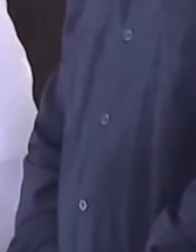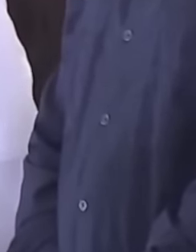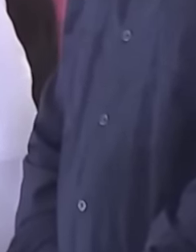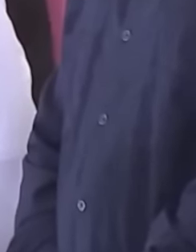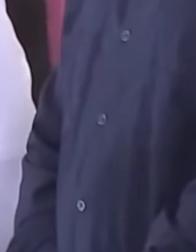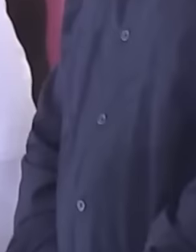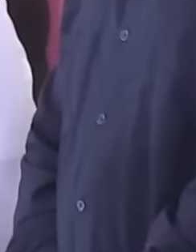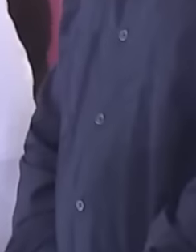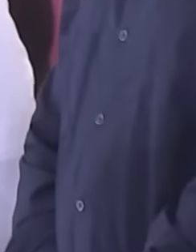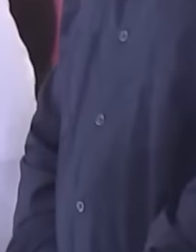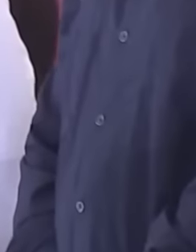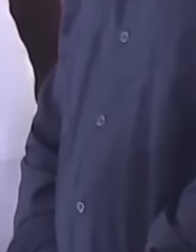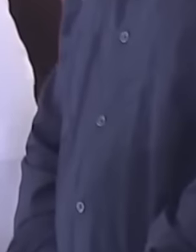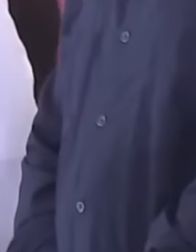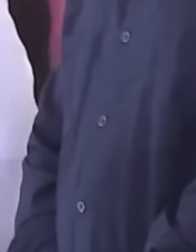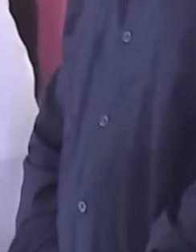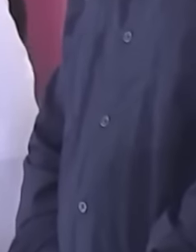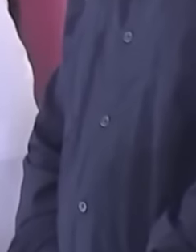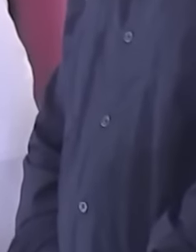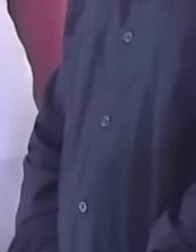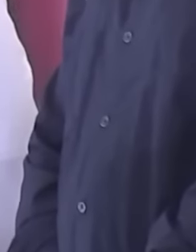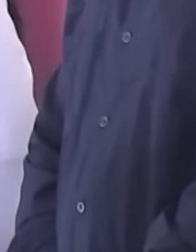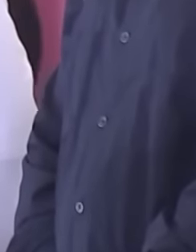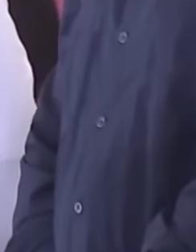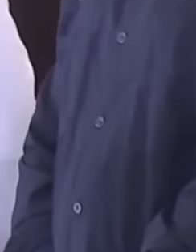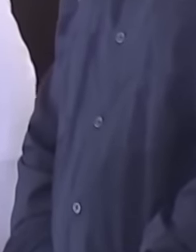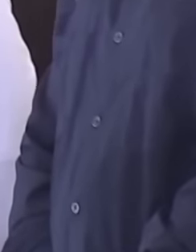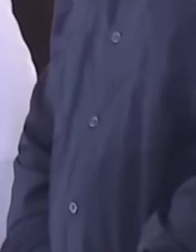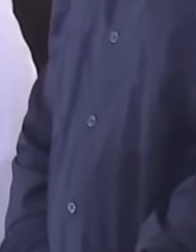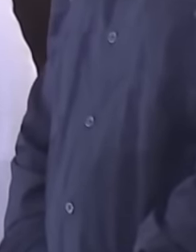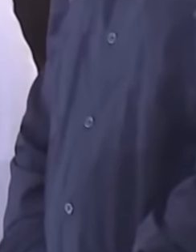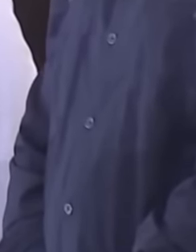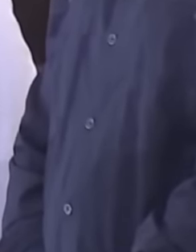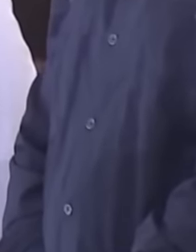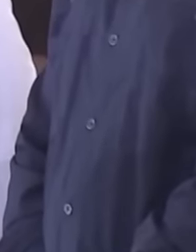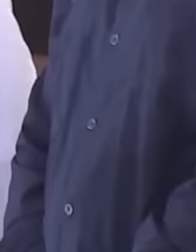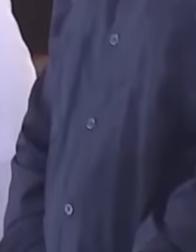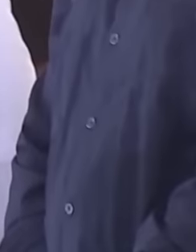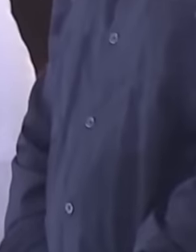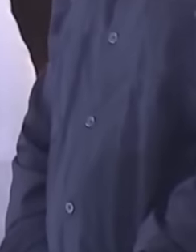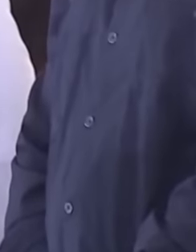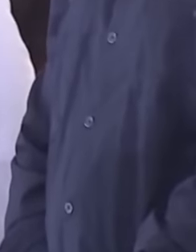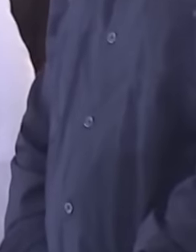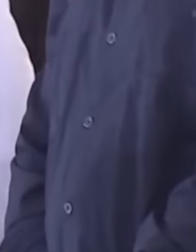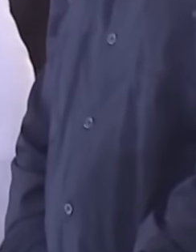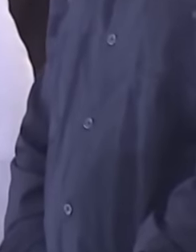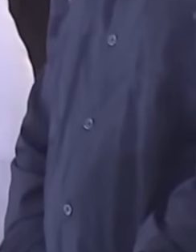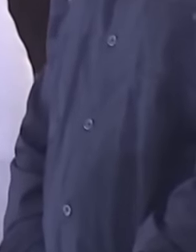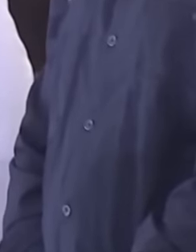with the harmonica wants to tell you something that these devils dance with all their hearts to